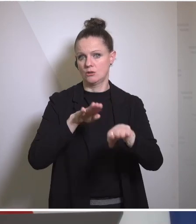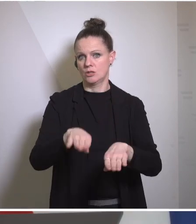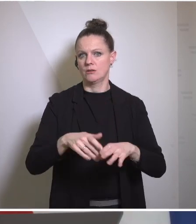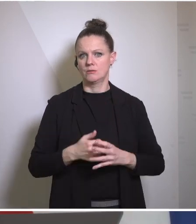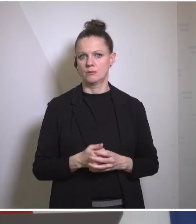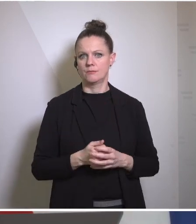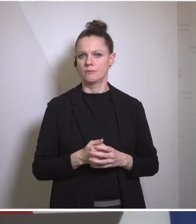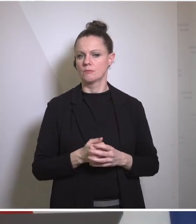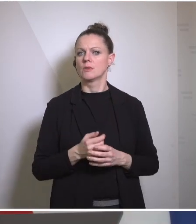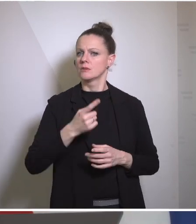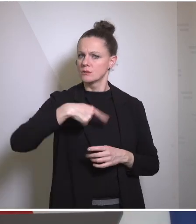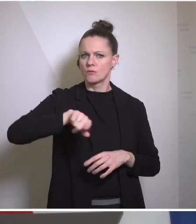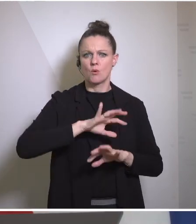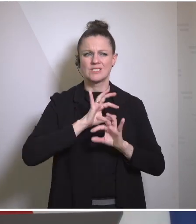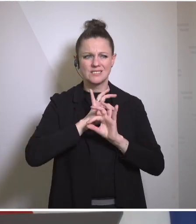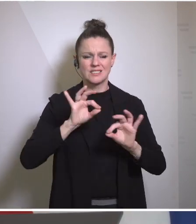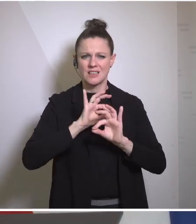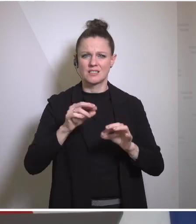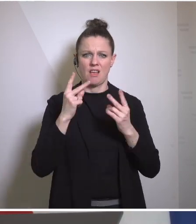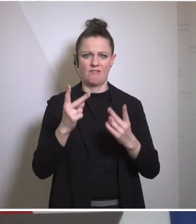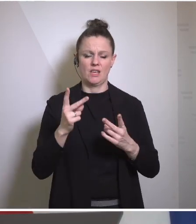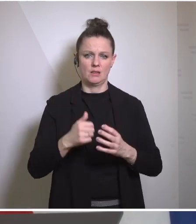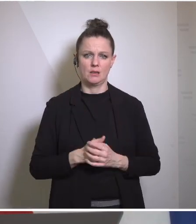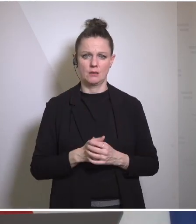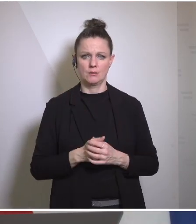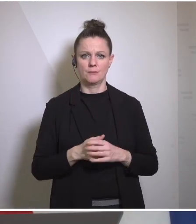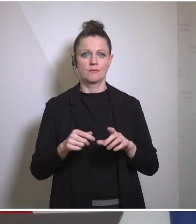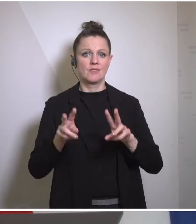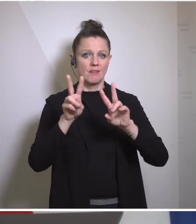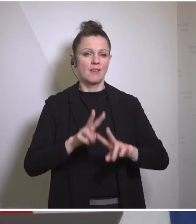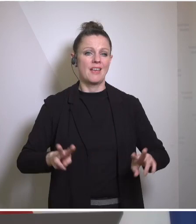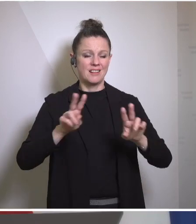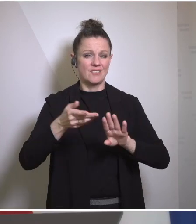a certain degree in this country U according to the Swiss model at the time was the the Swiss